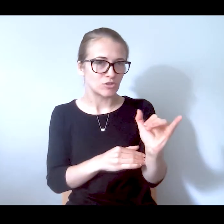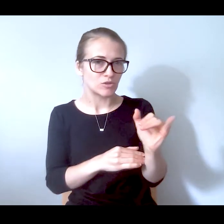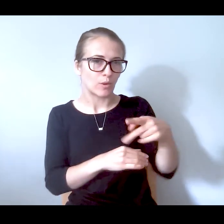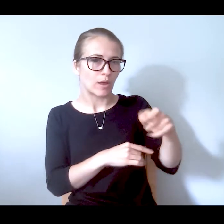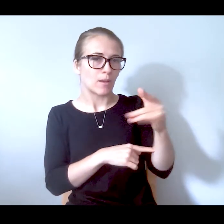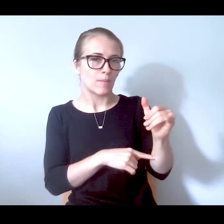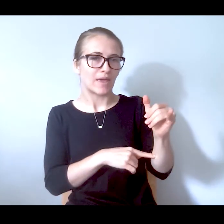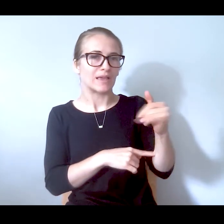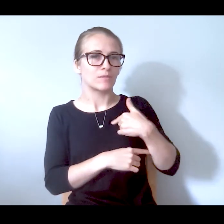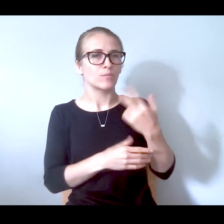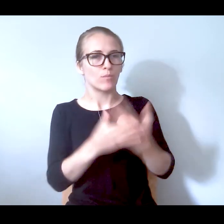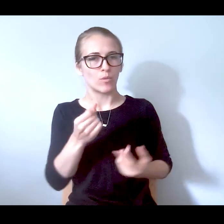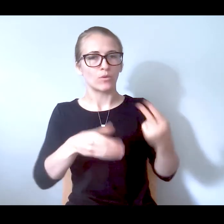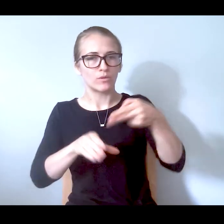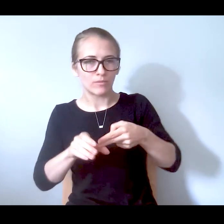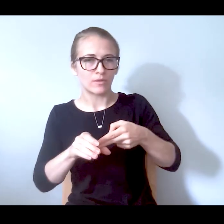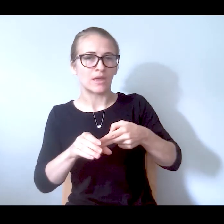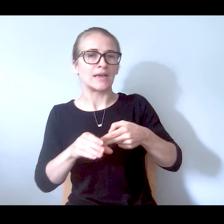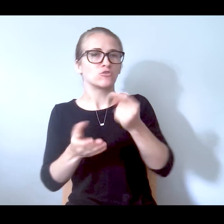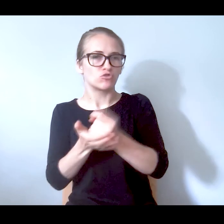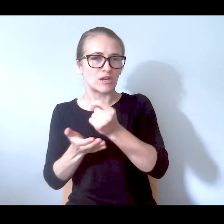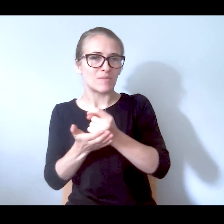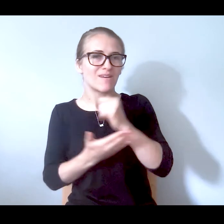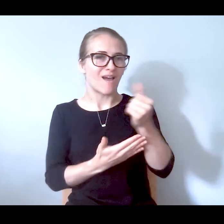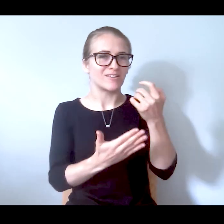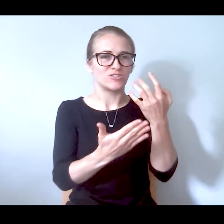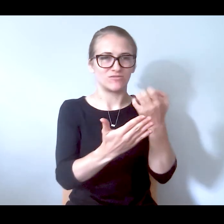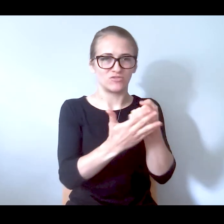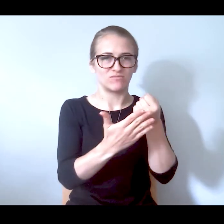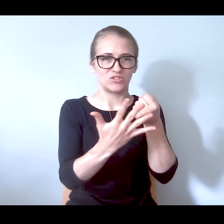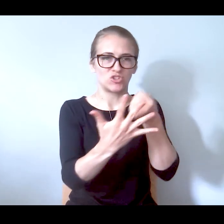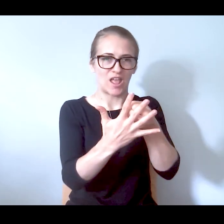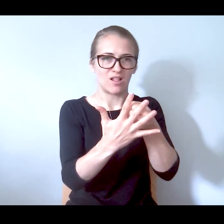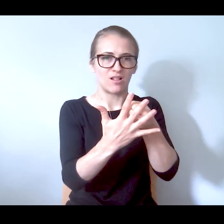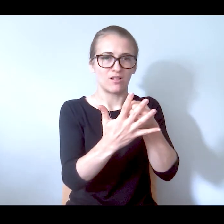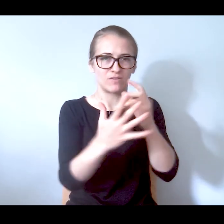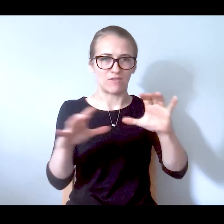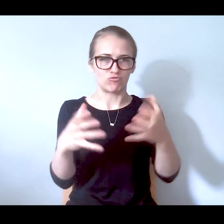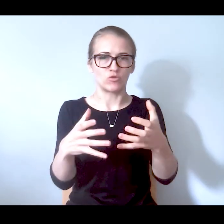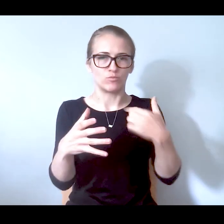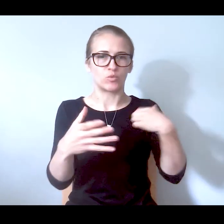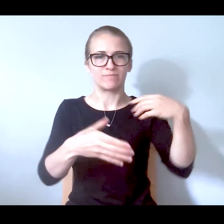with other coalitions. Peggy and I are in the treatment not jail coalition and that's something in